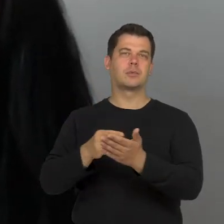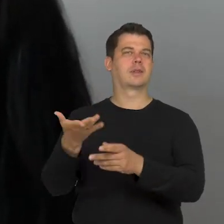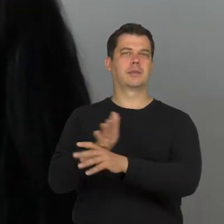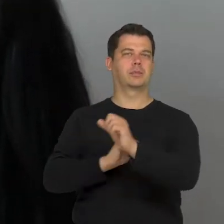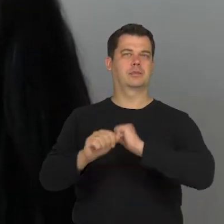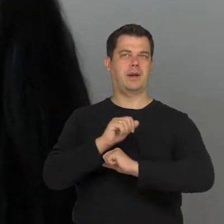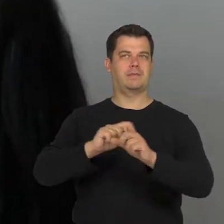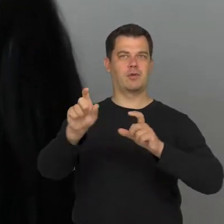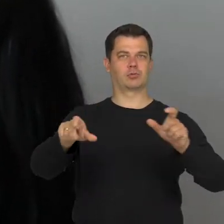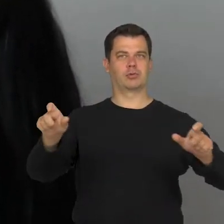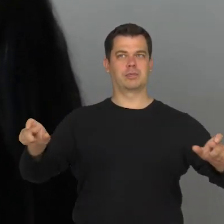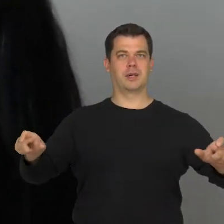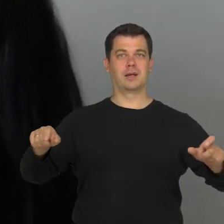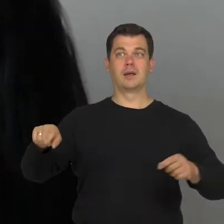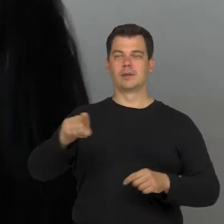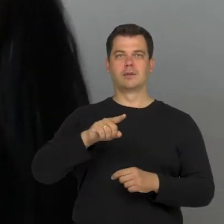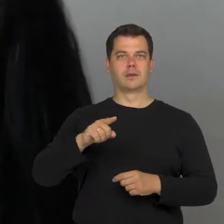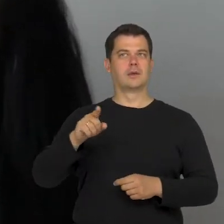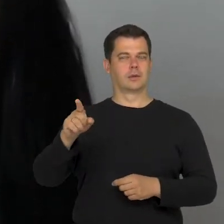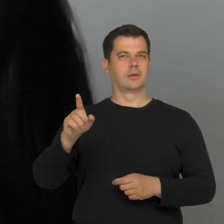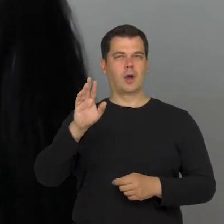their presence, their visible image